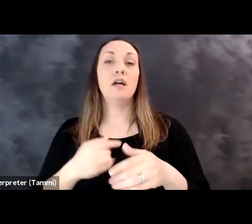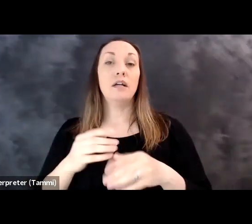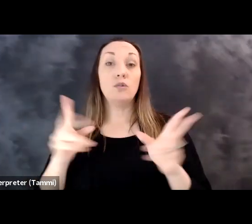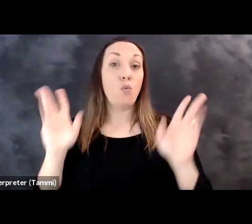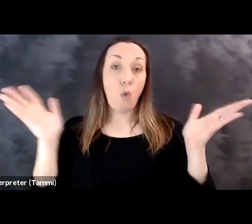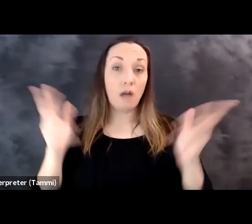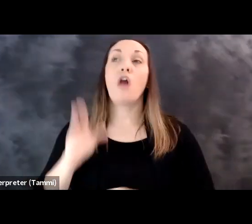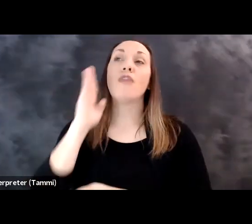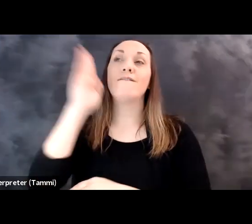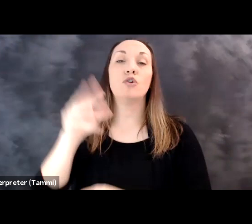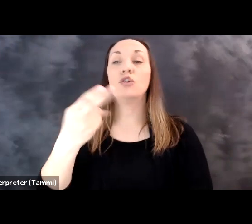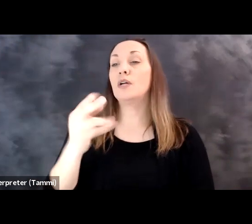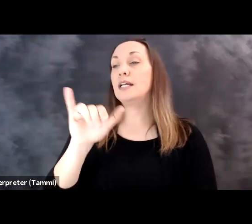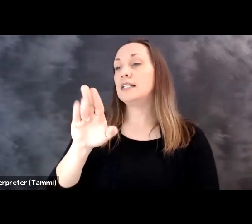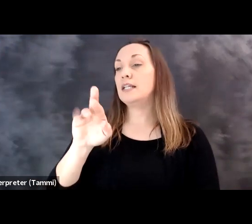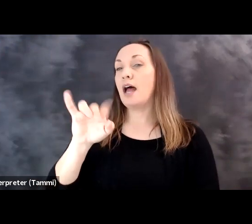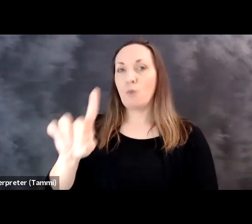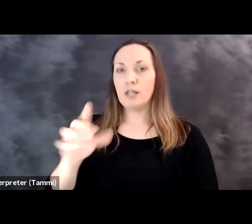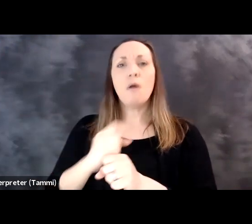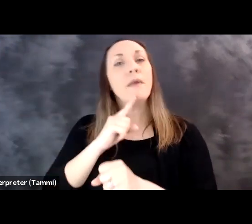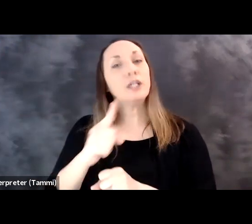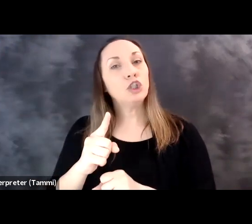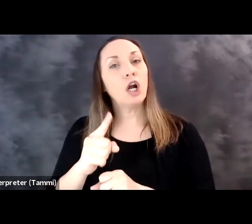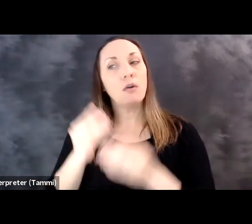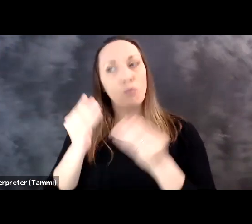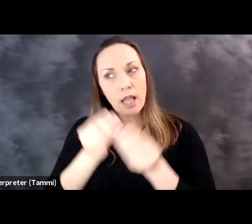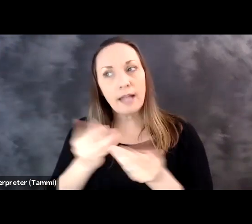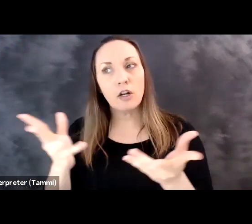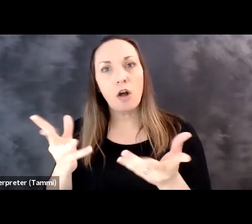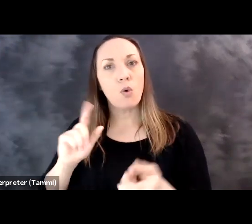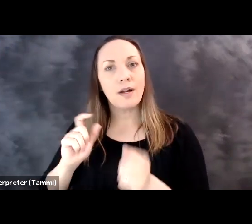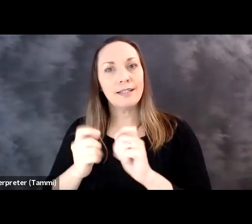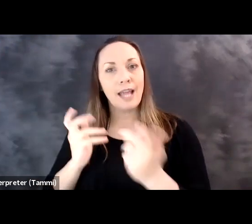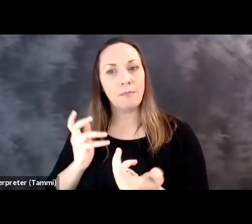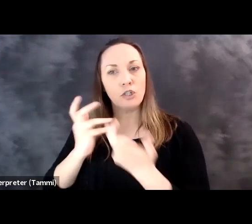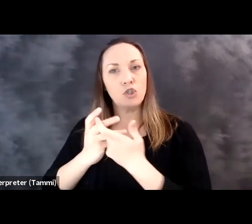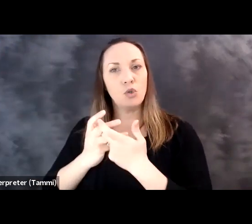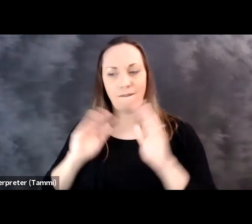The headline on page 10 here is our last page, the future is hybrid. We're working with our clients to ensure